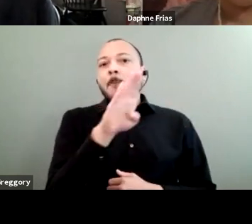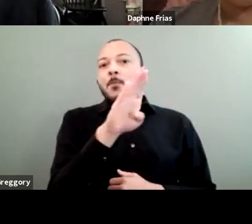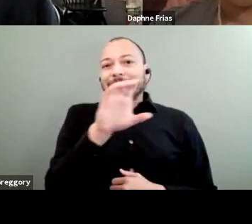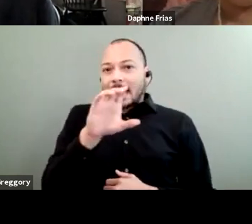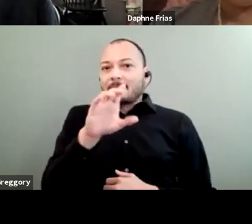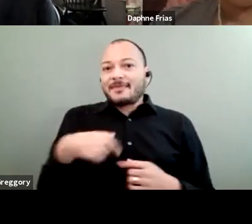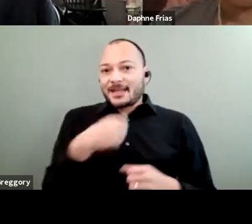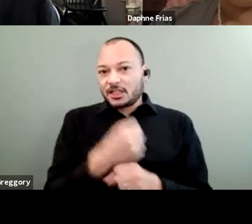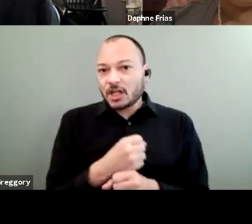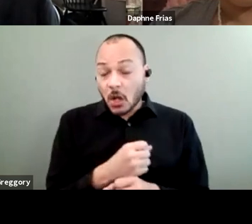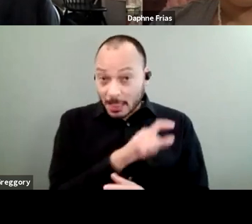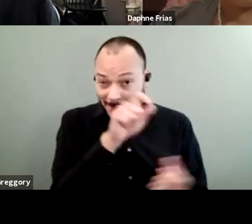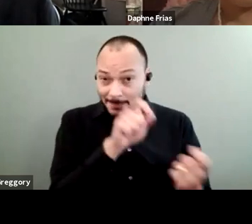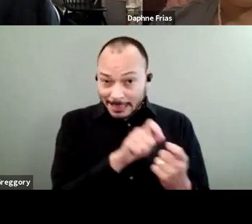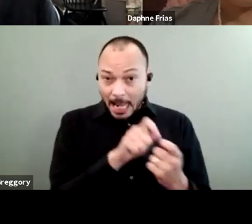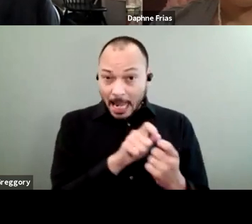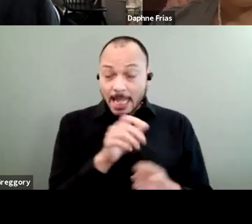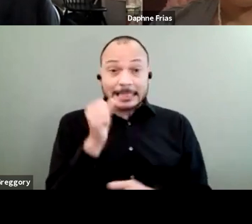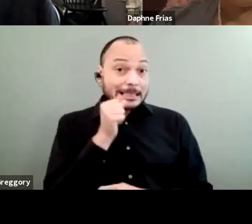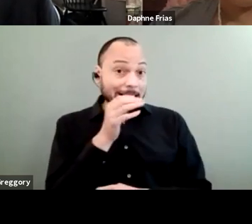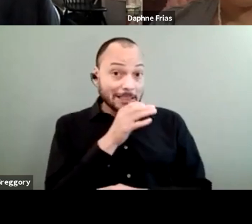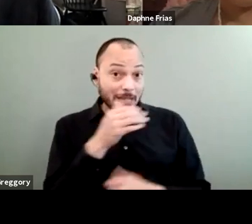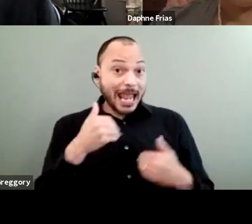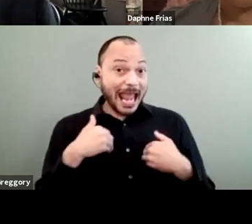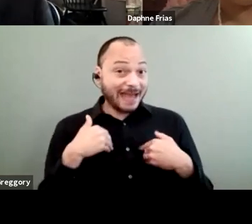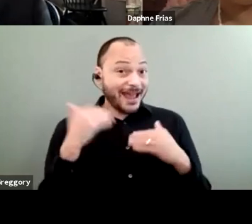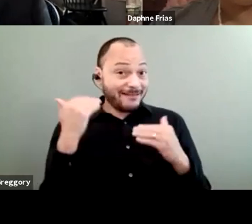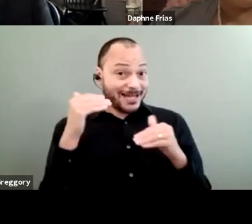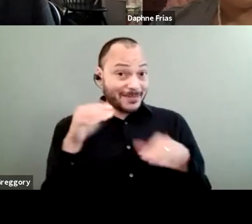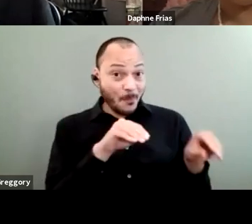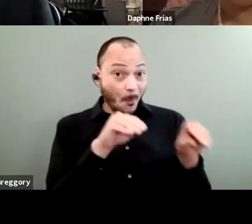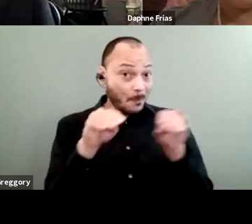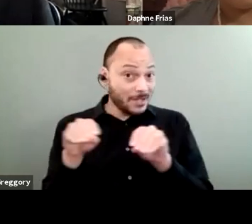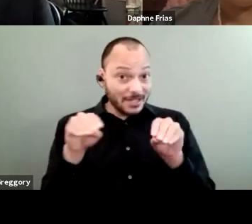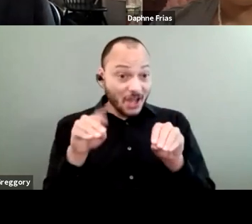the elderly who had limited mobility, were the only casualties